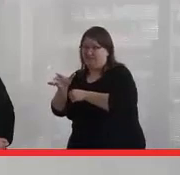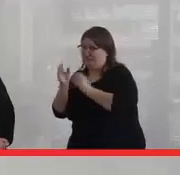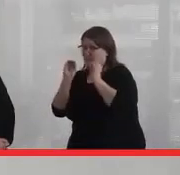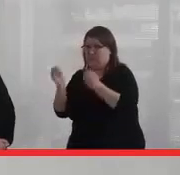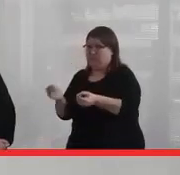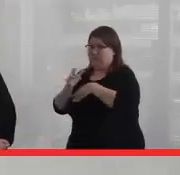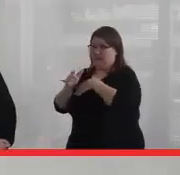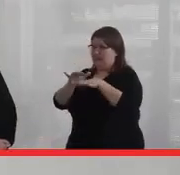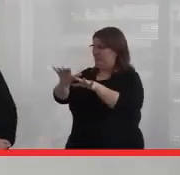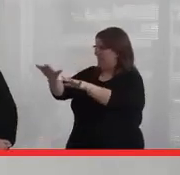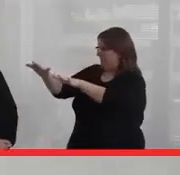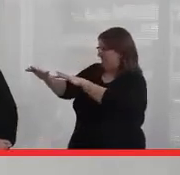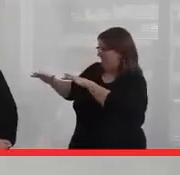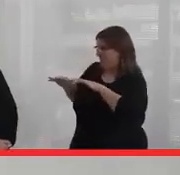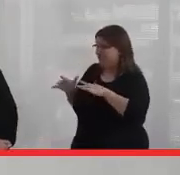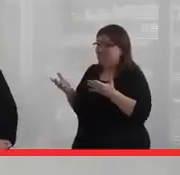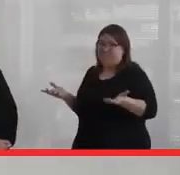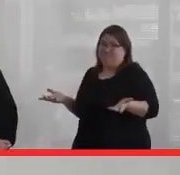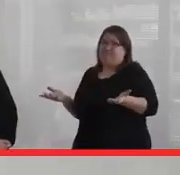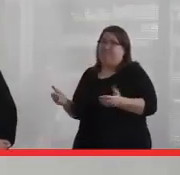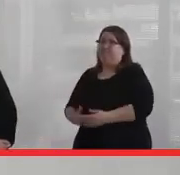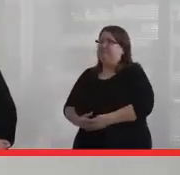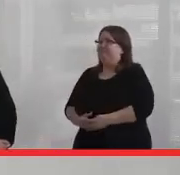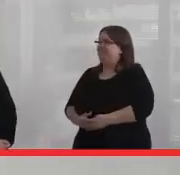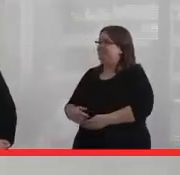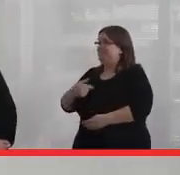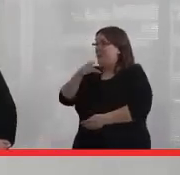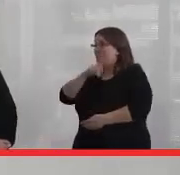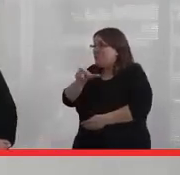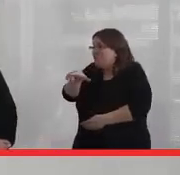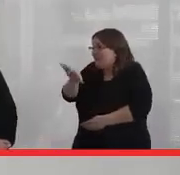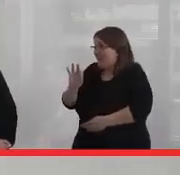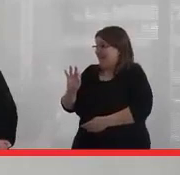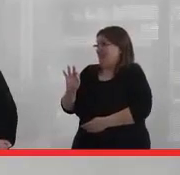And so I was only 29 years old.